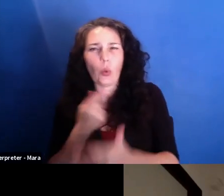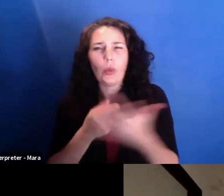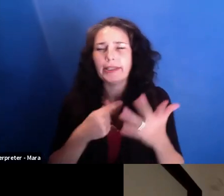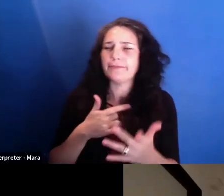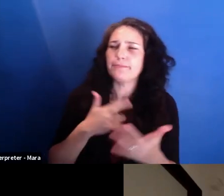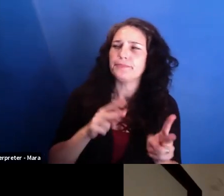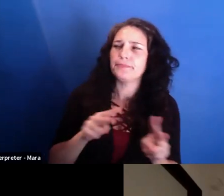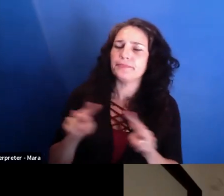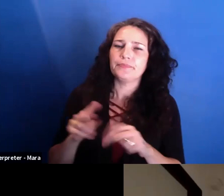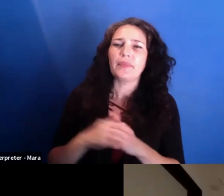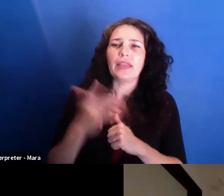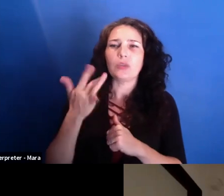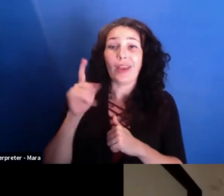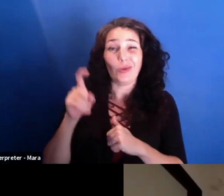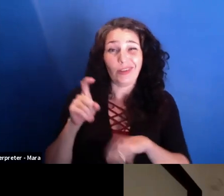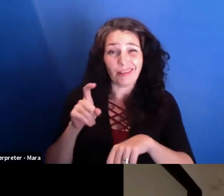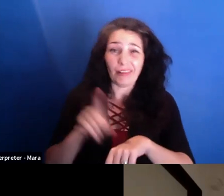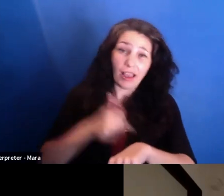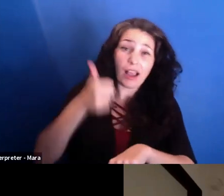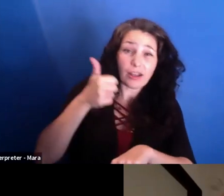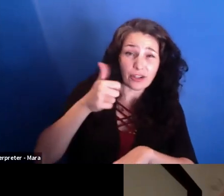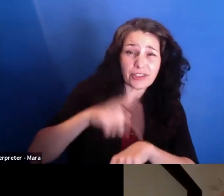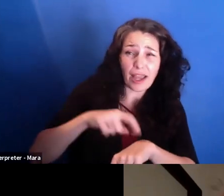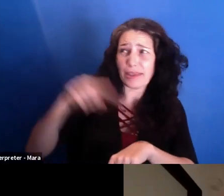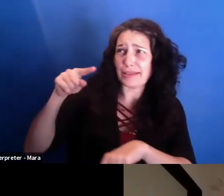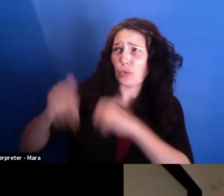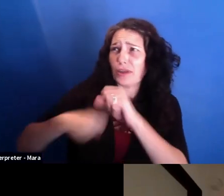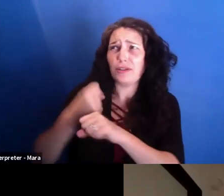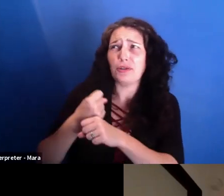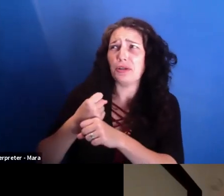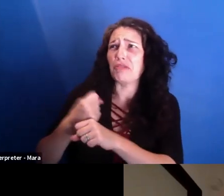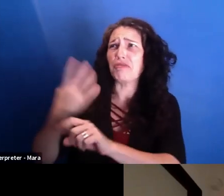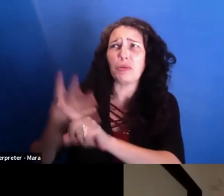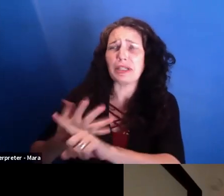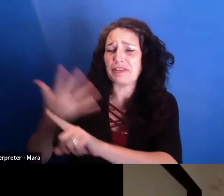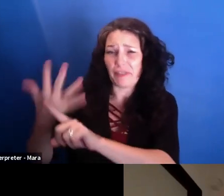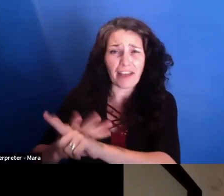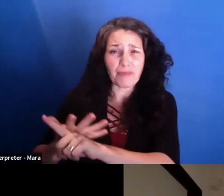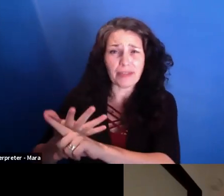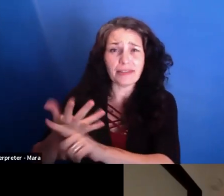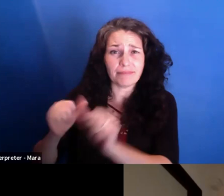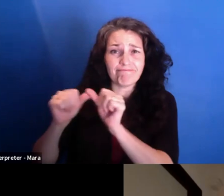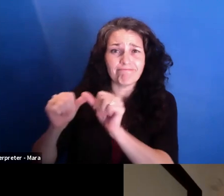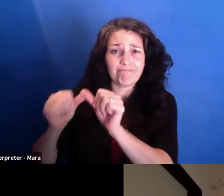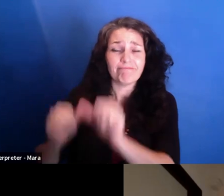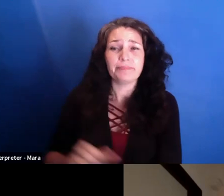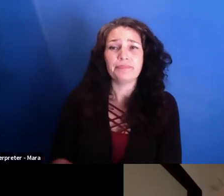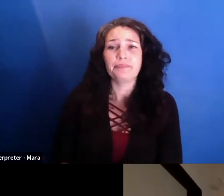I mean, this was one year and four or five months, at least. Now, obviously, the world changes